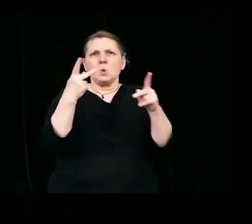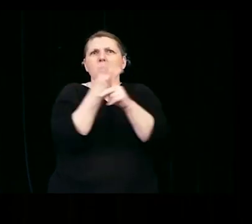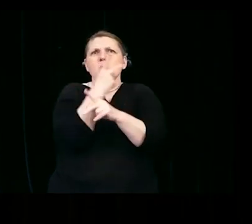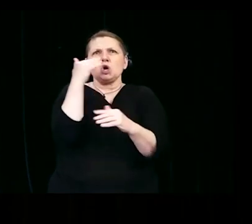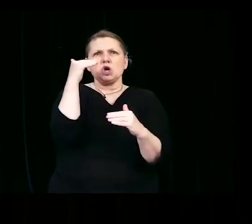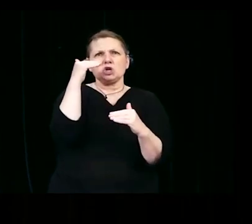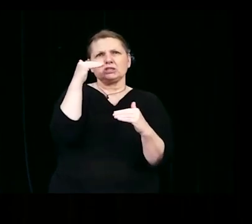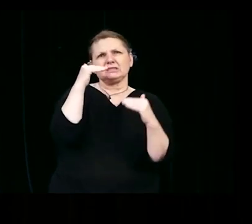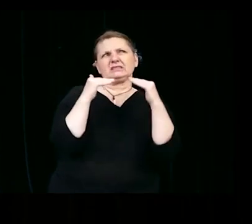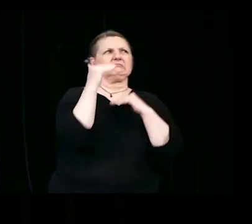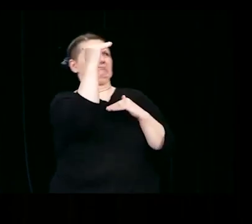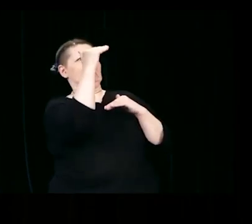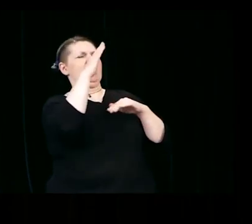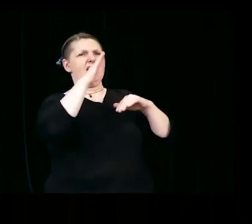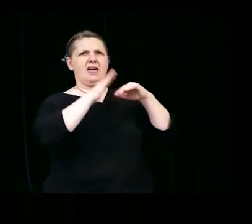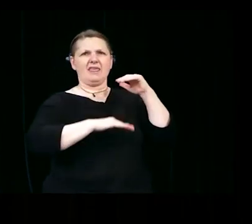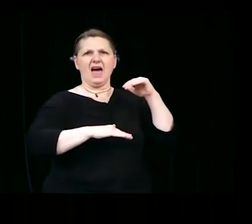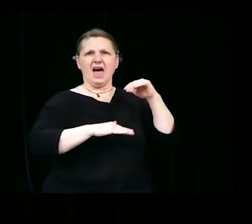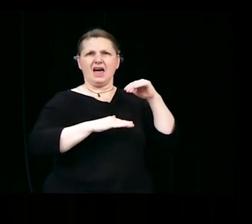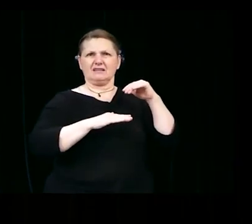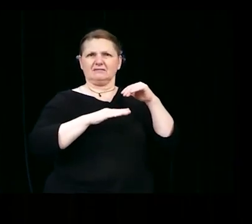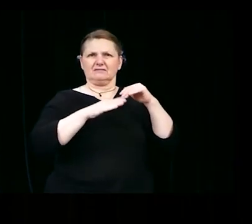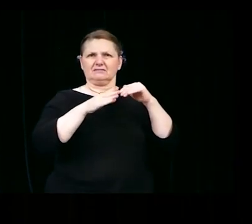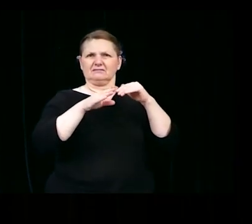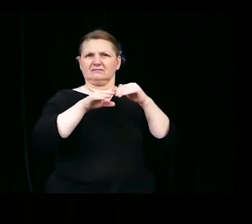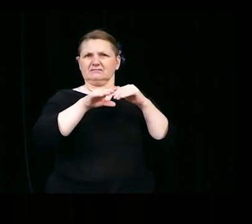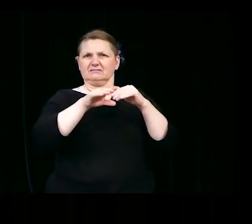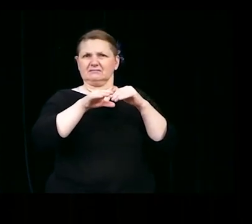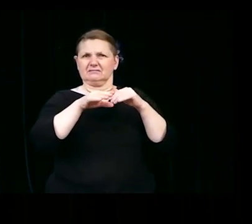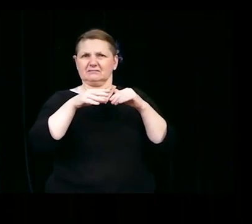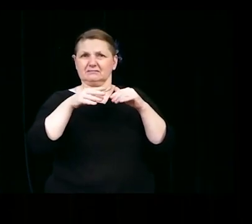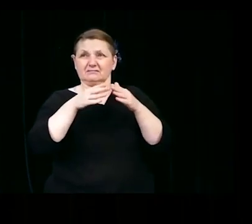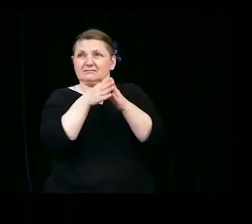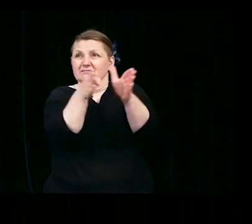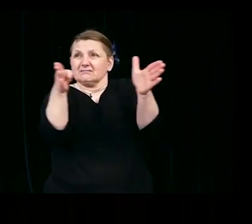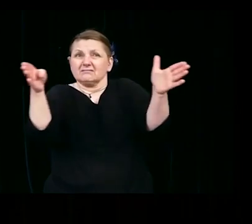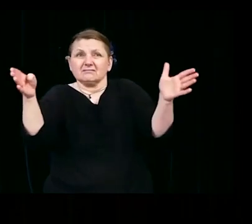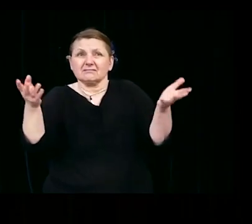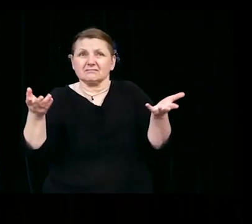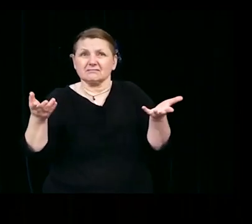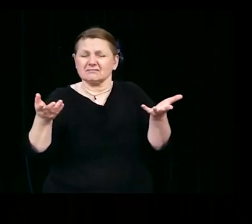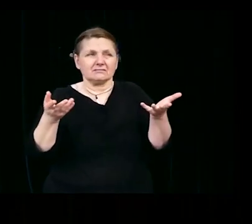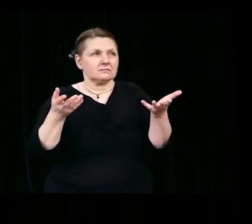disproportionate loss at the hands of the virus, racist policing, and so much more.